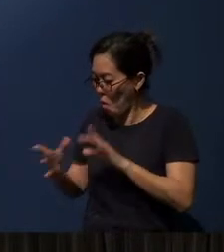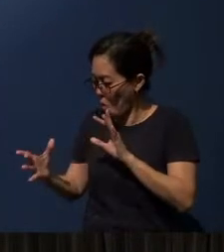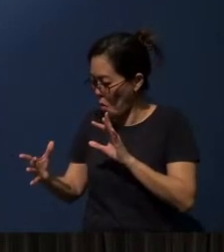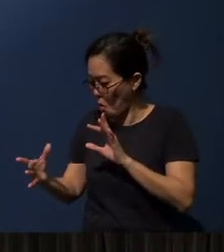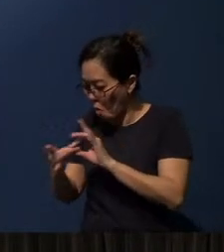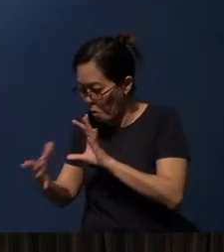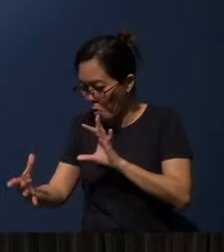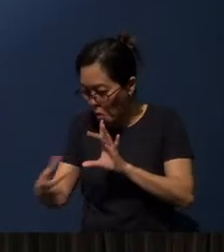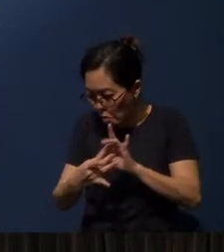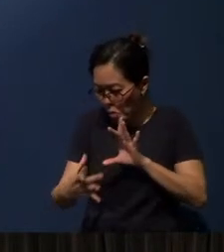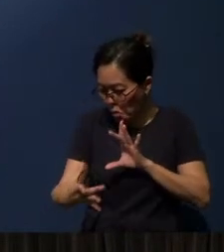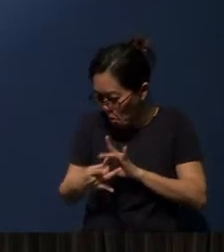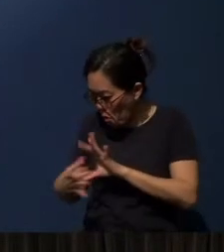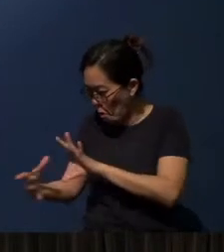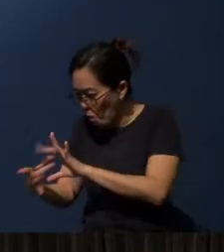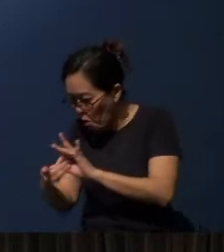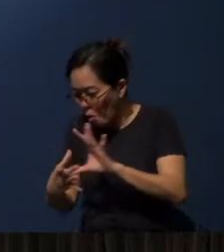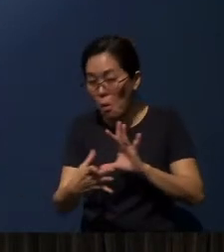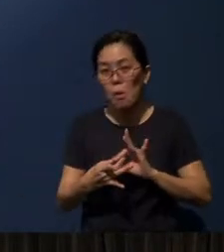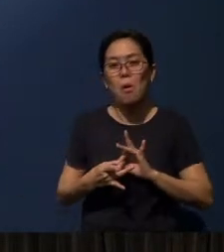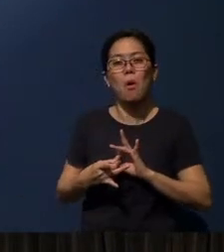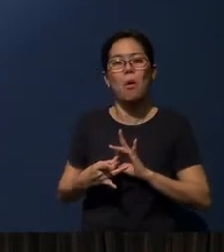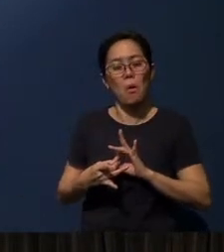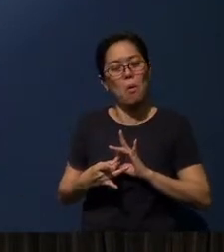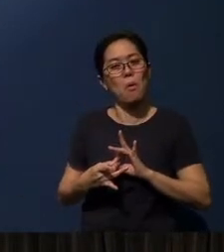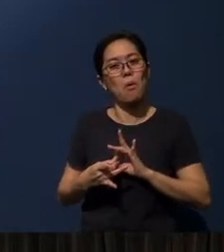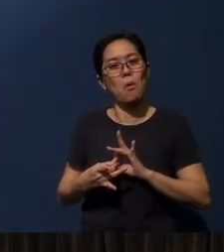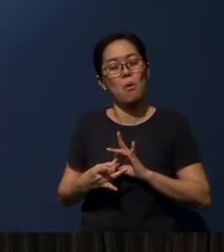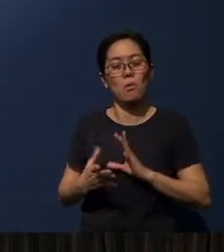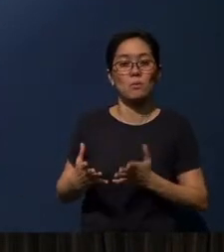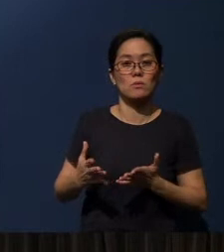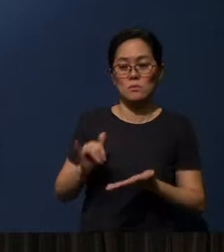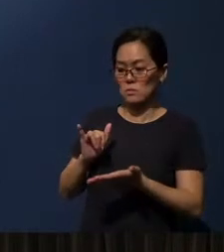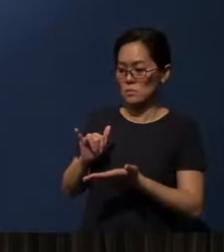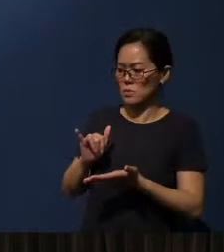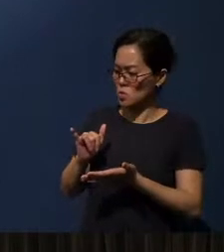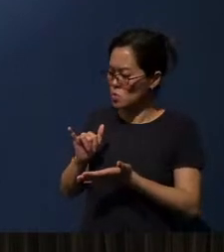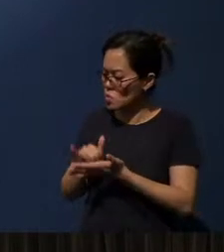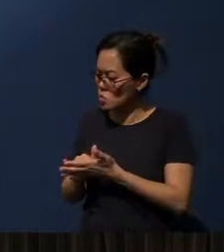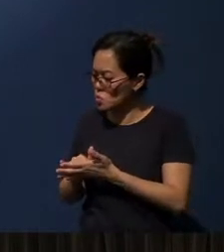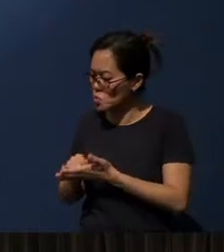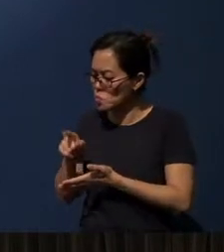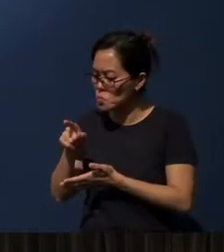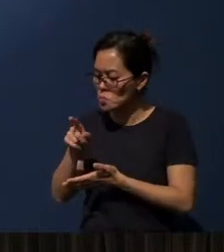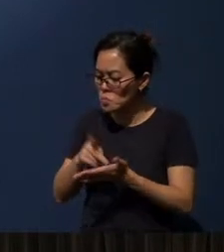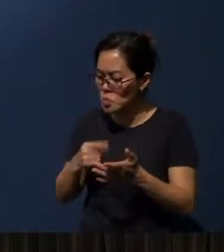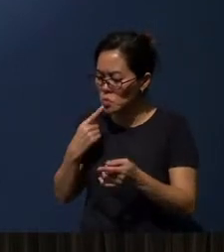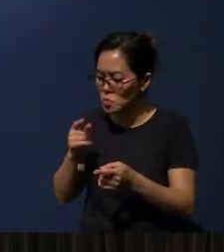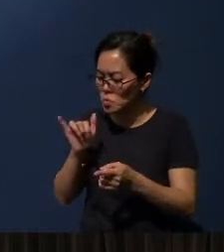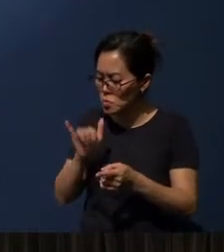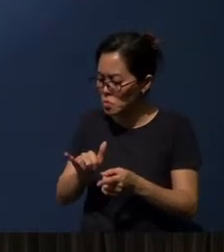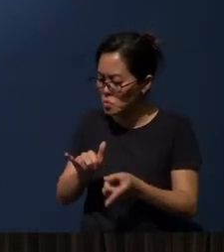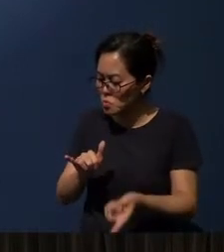It's making connections. Now in this part of the Bible tell me this, but another part of the Bible seems to be